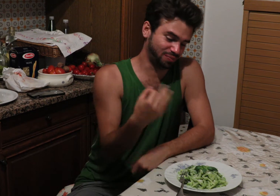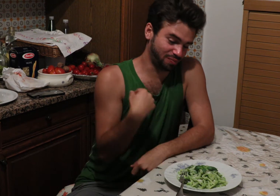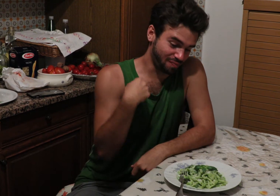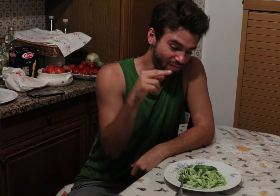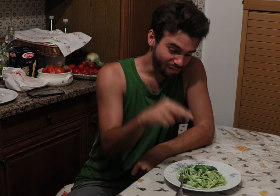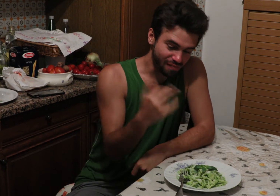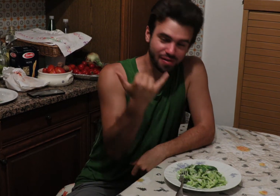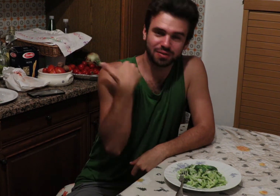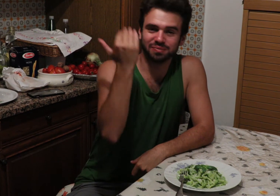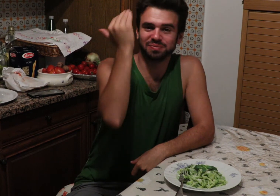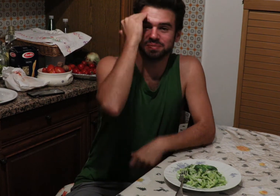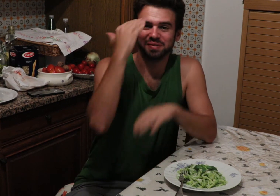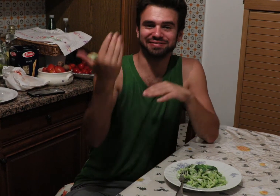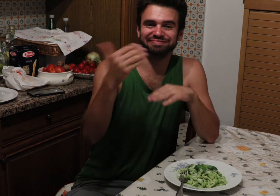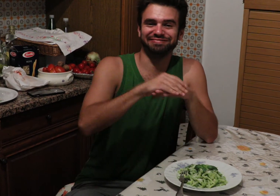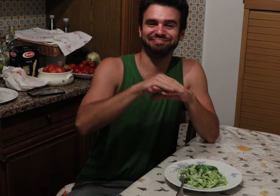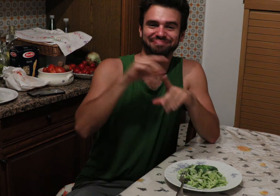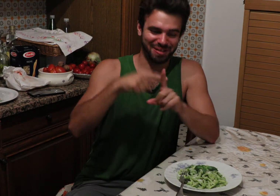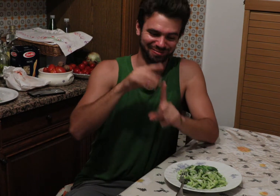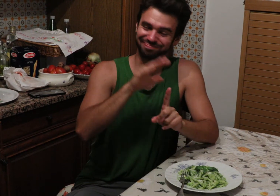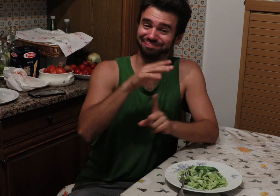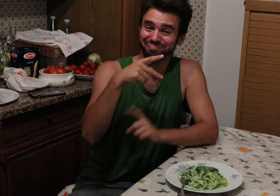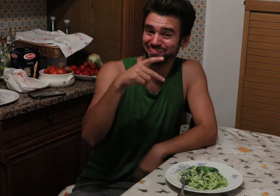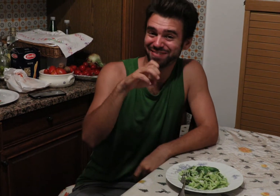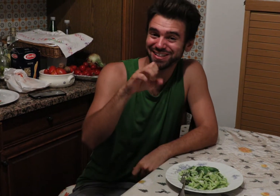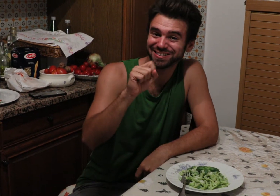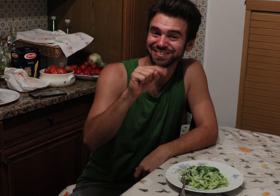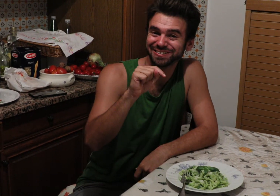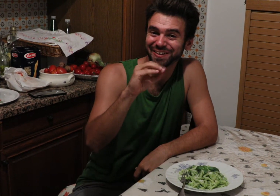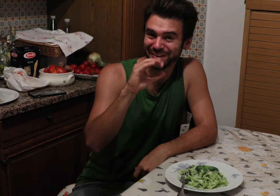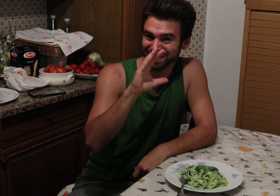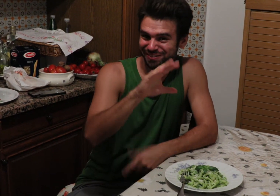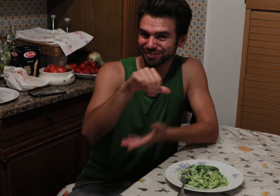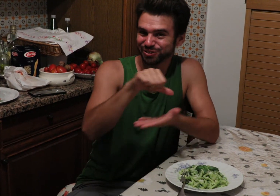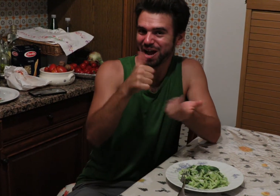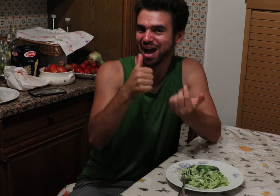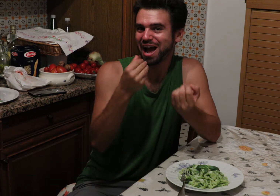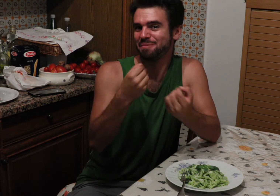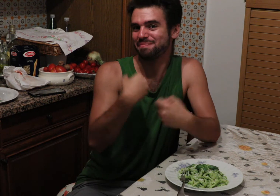Now, I know how to cook a pesto properly.